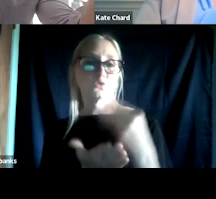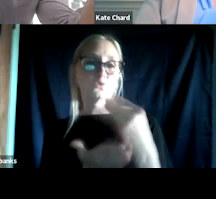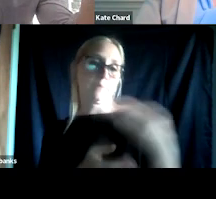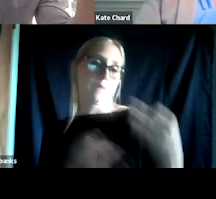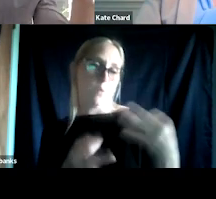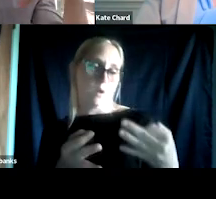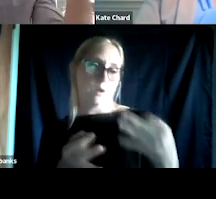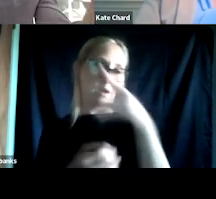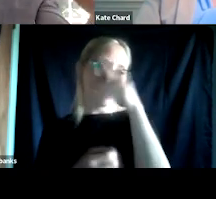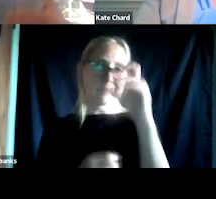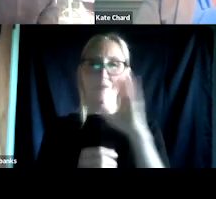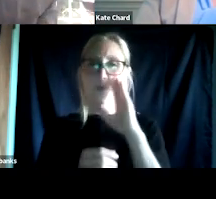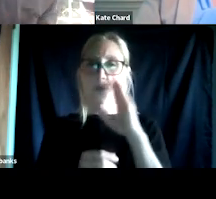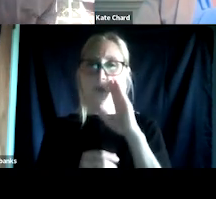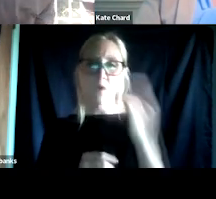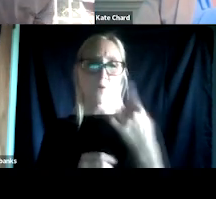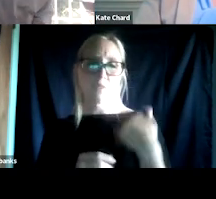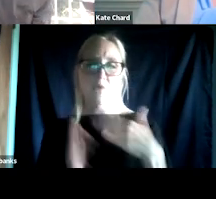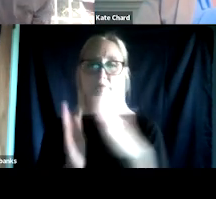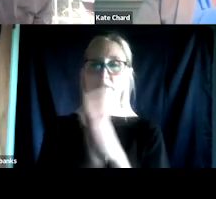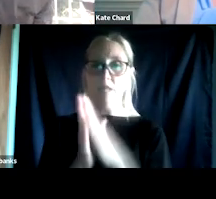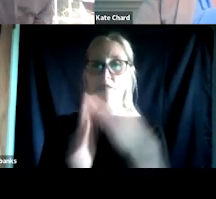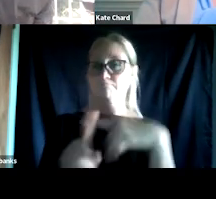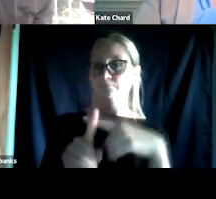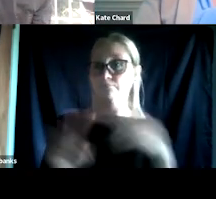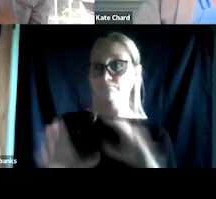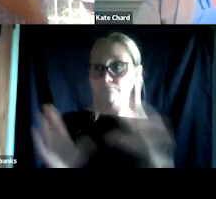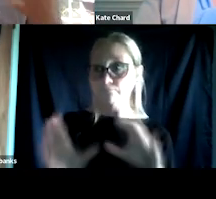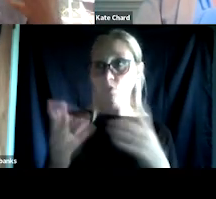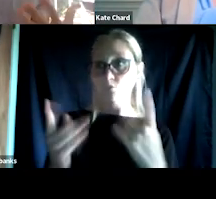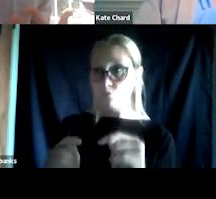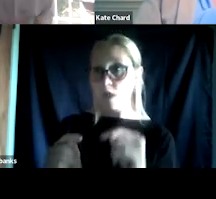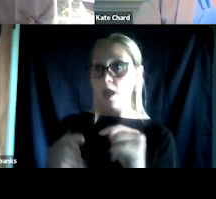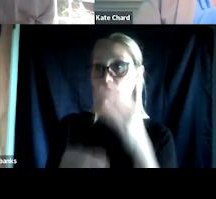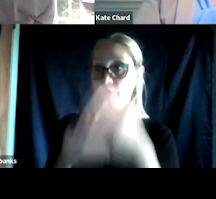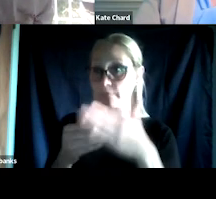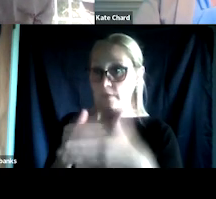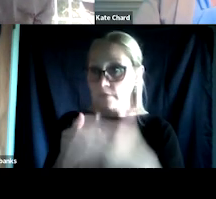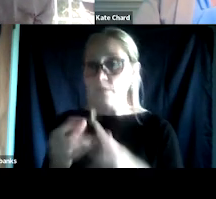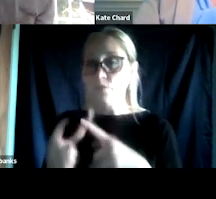over someone's head so that pressure to perform and engage in treatment can be a lot, so there's a lot of stress there.